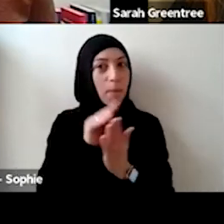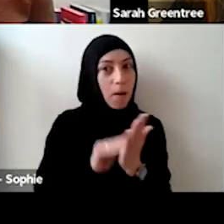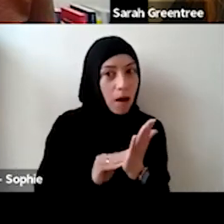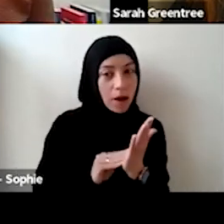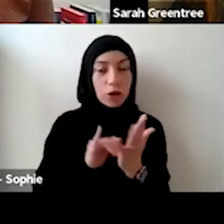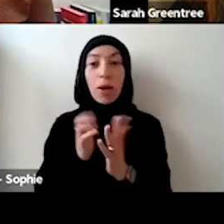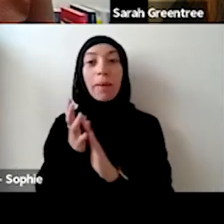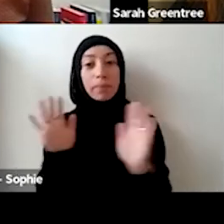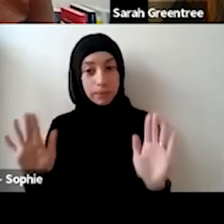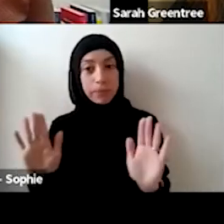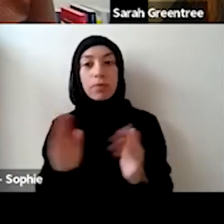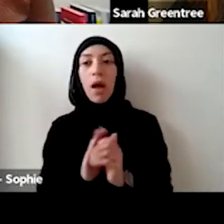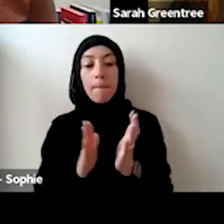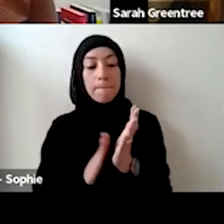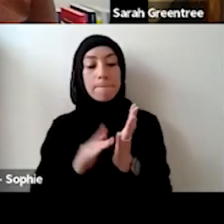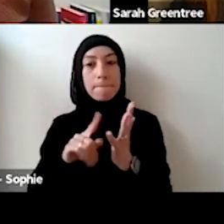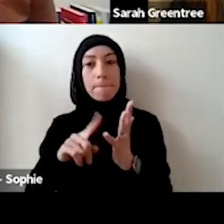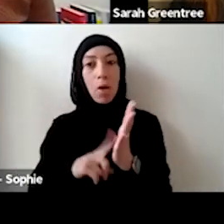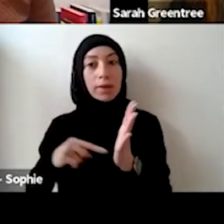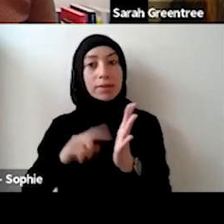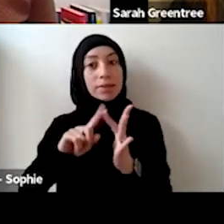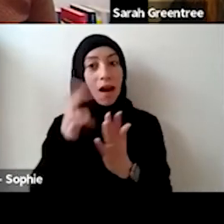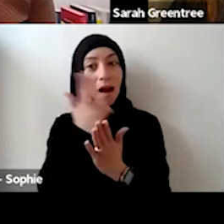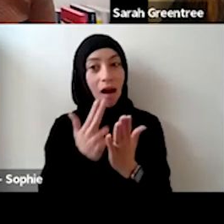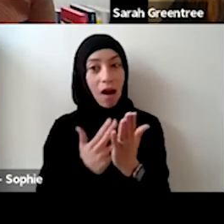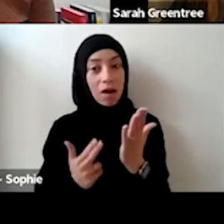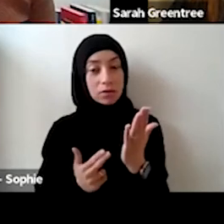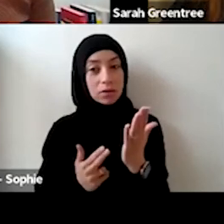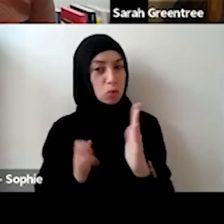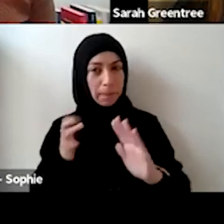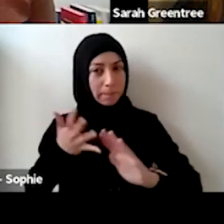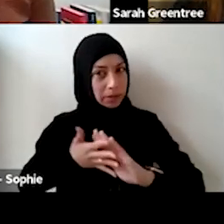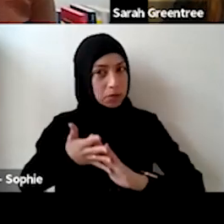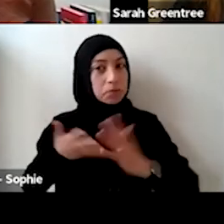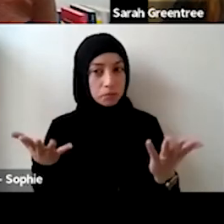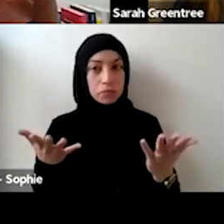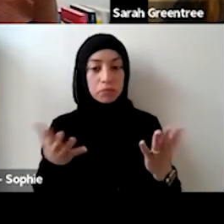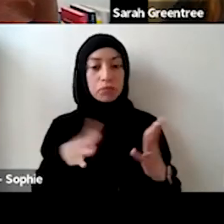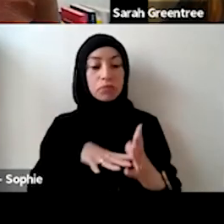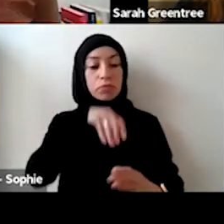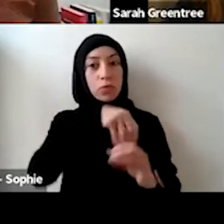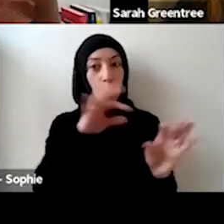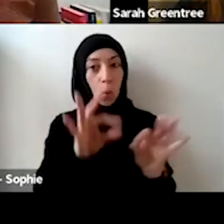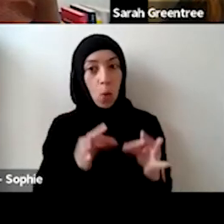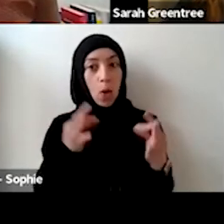multi arts e comes in under organizations that really do service equally more comes in under organisations that really do service